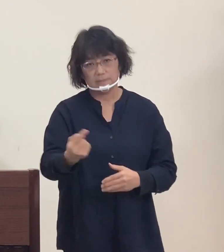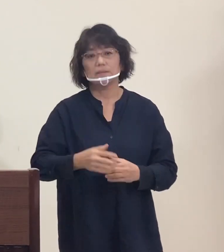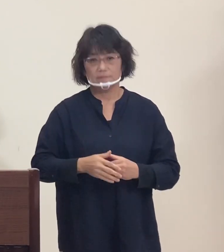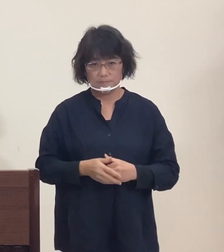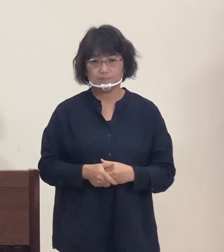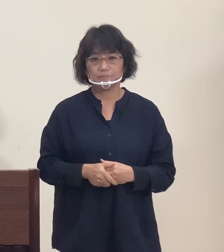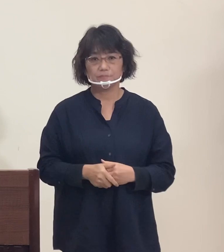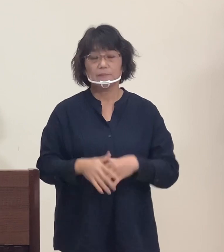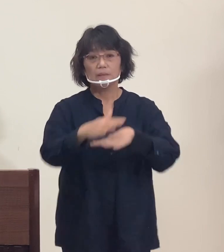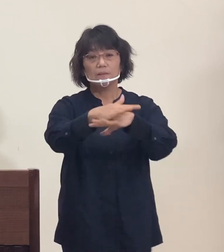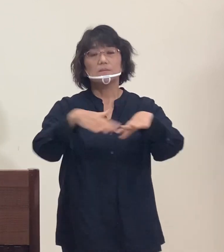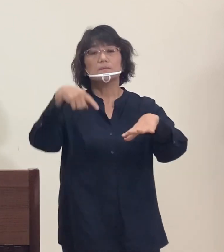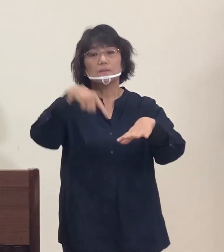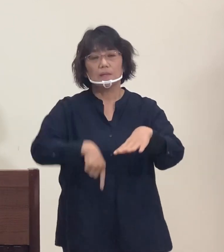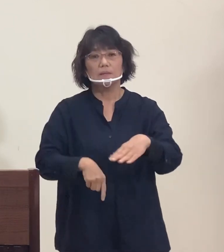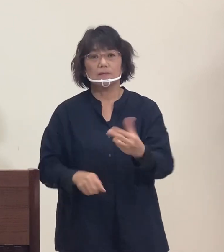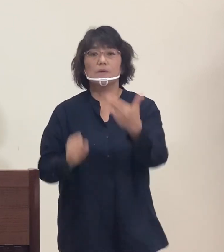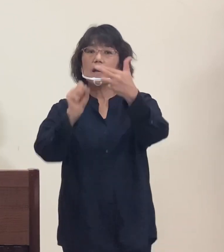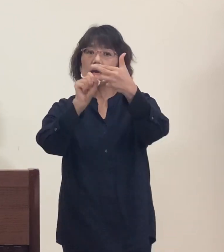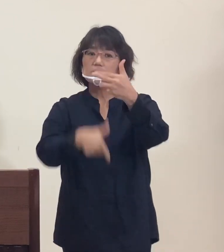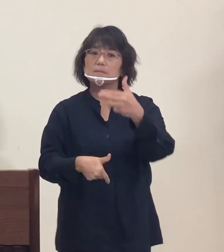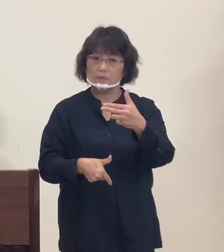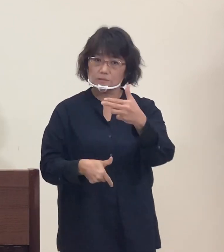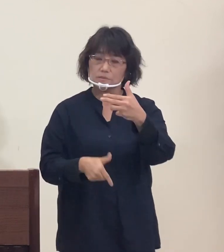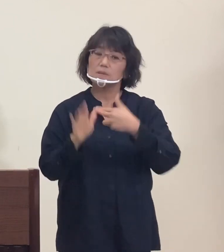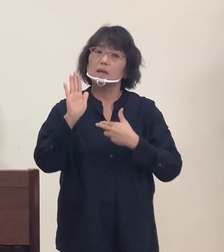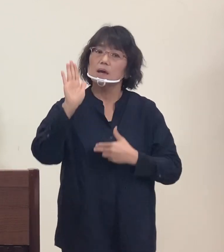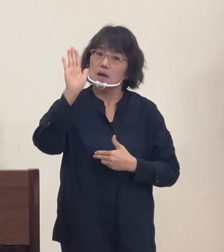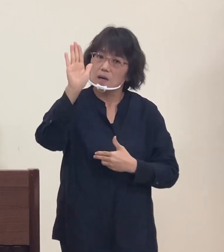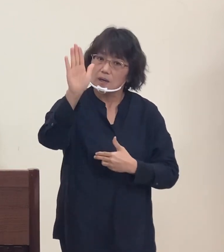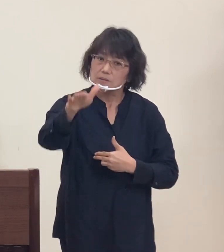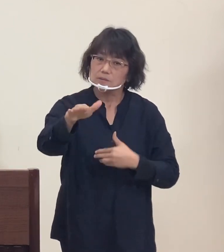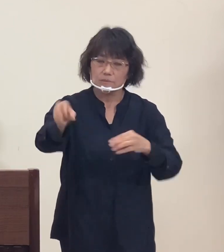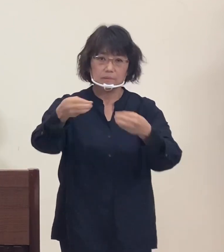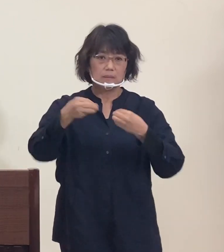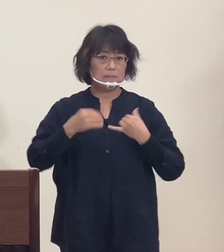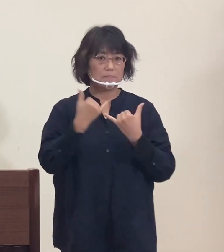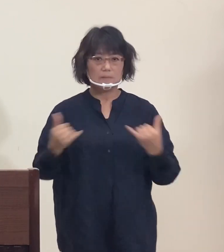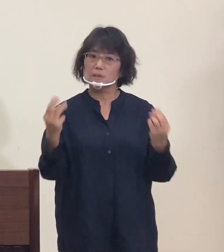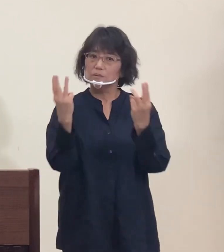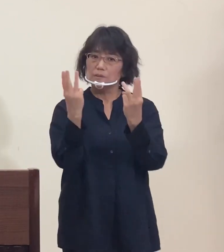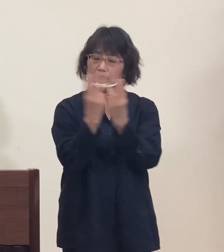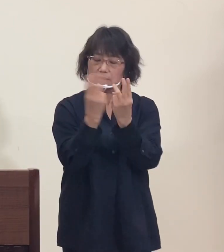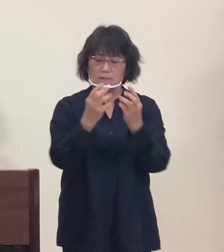In Koriyama the number of infections has grown rapidly since the start of August,